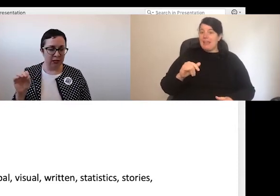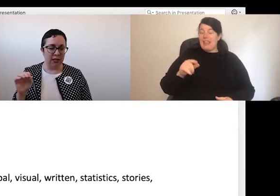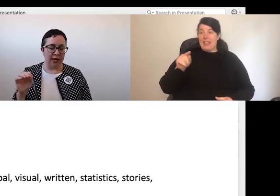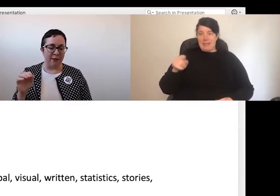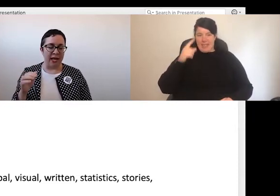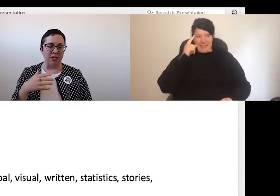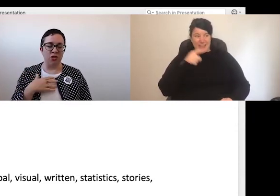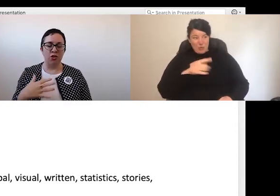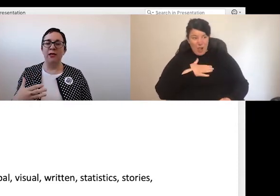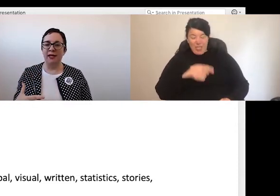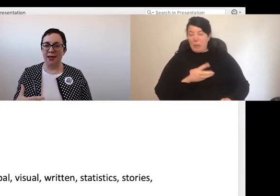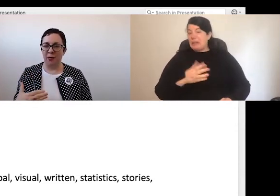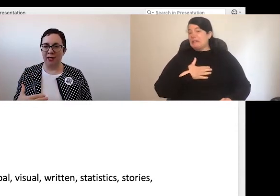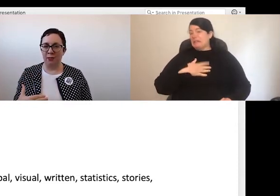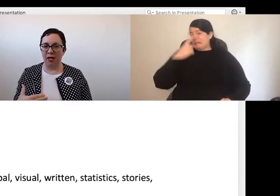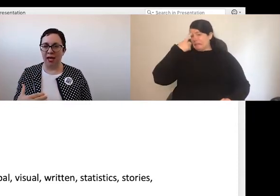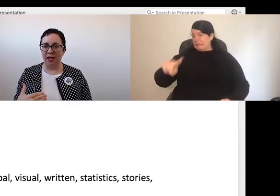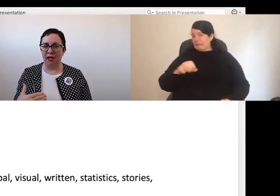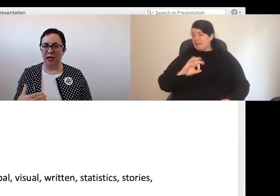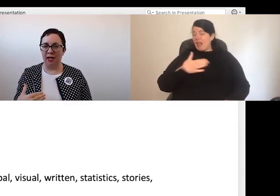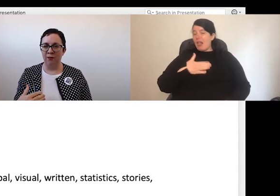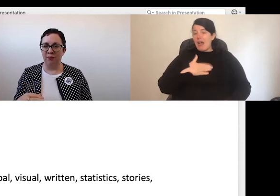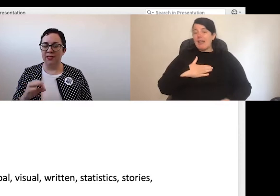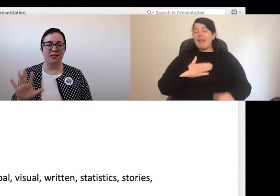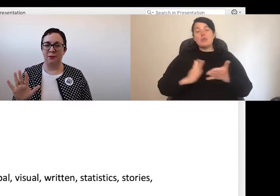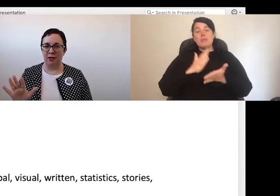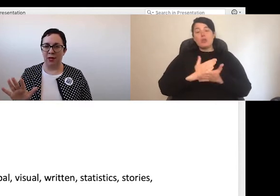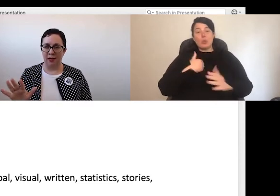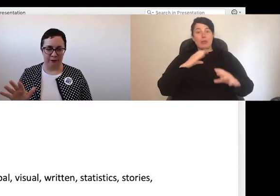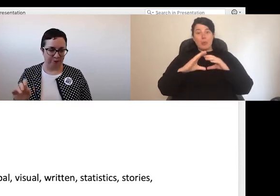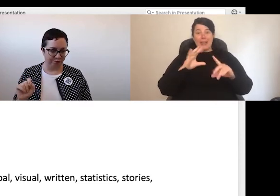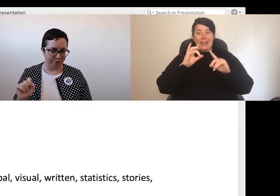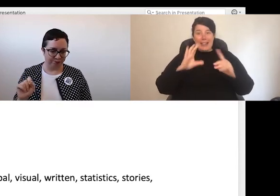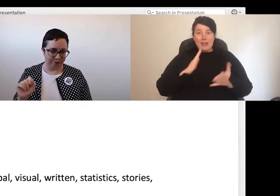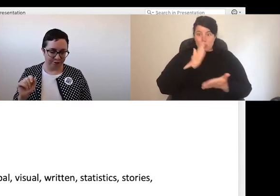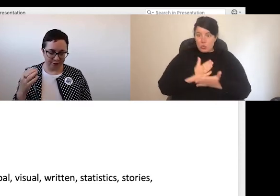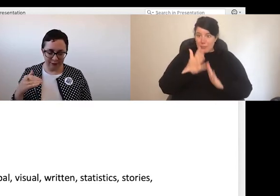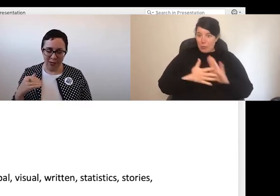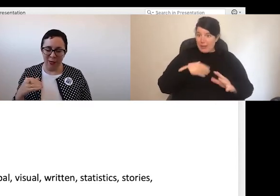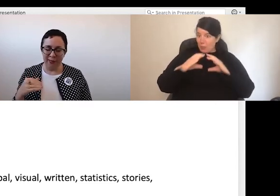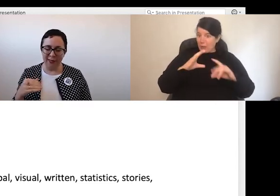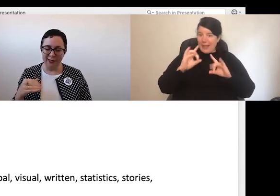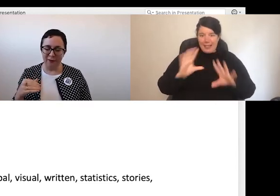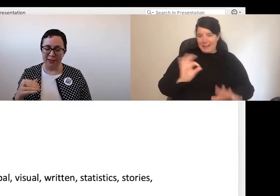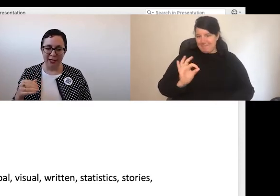And assuming that we are communicating clearly doesn't mean that we are. One of the things I